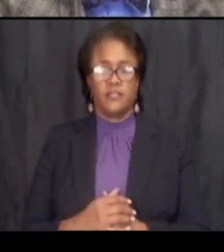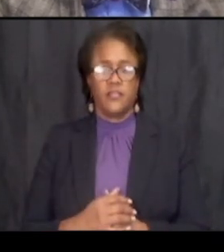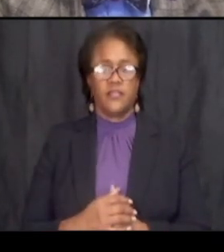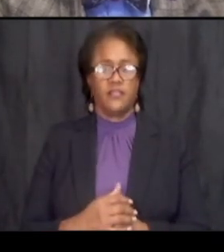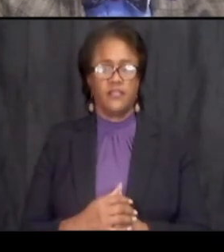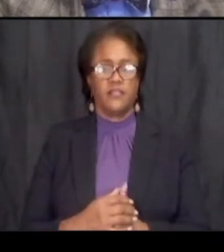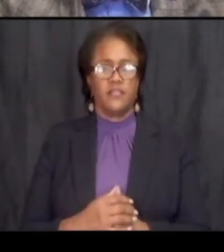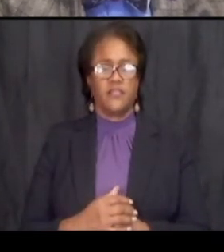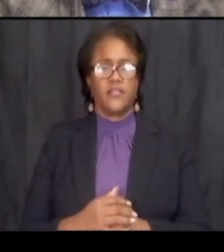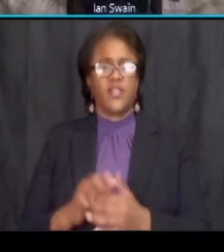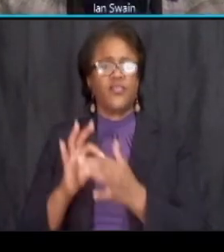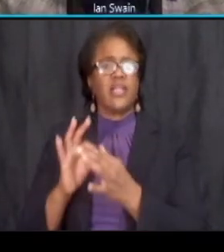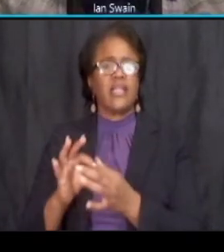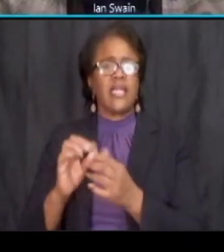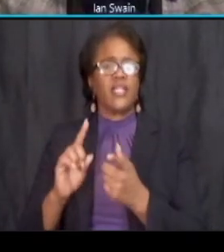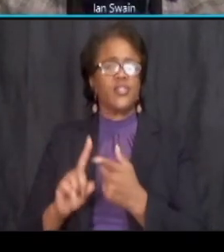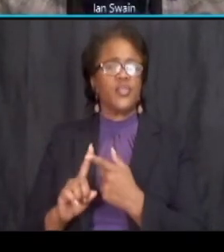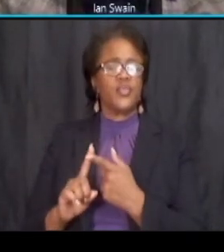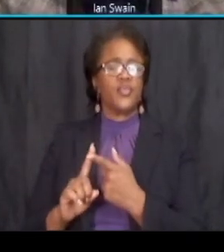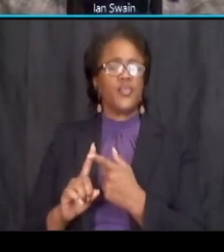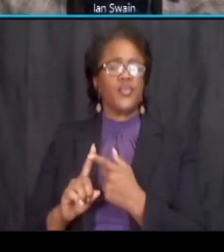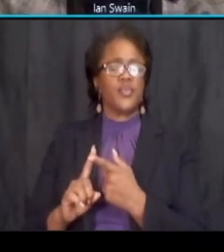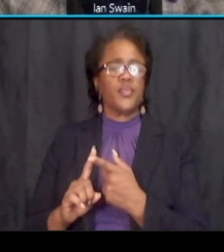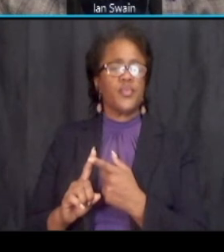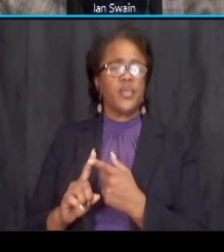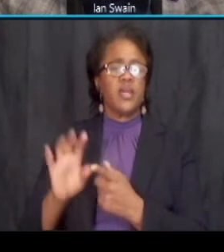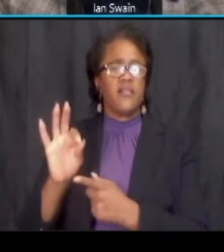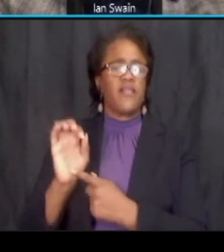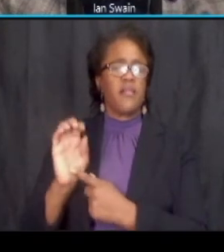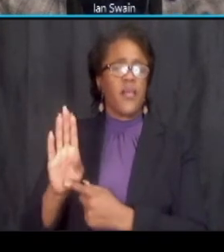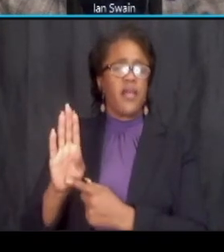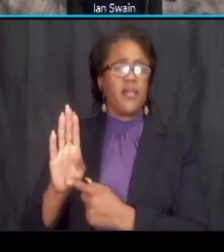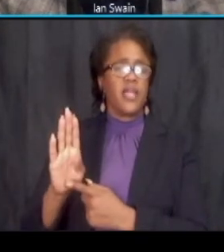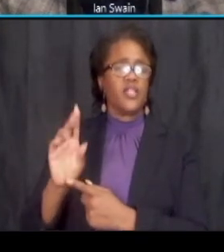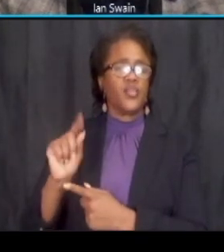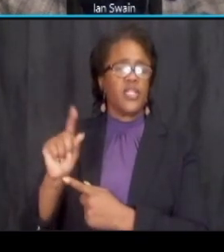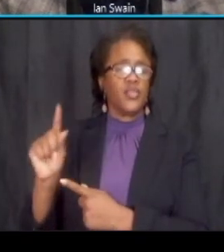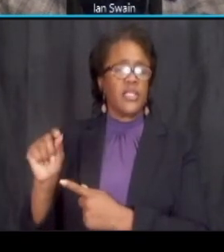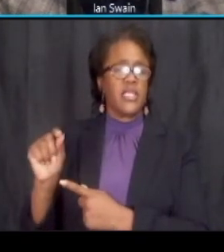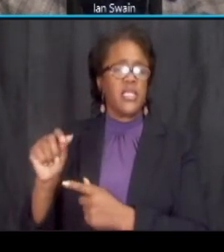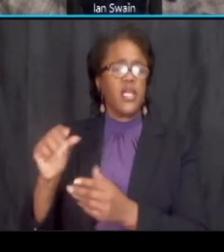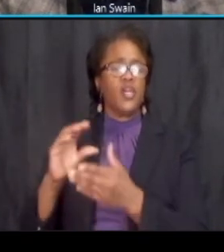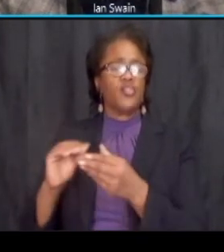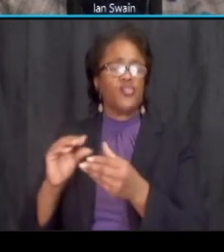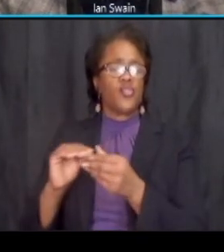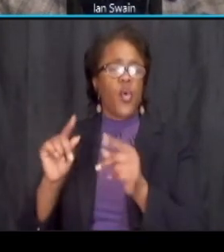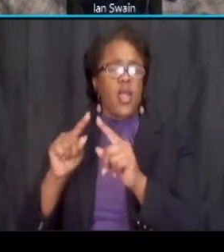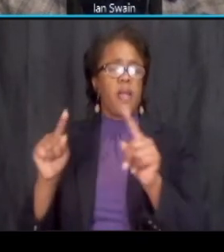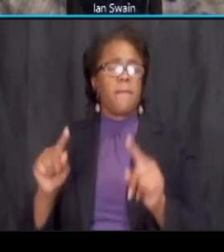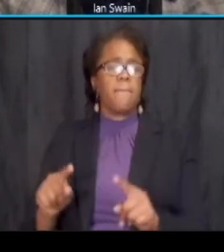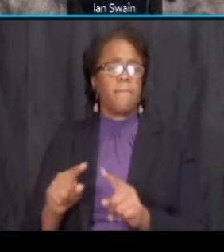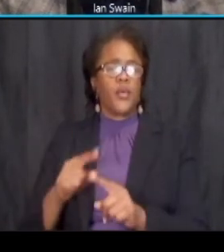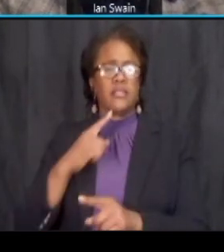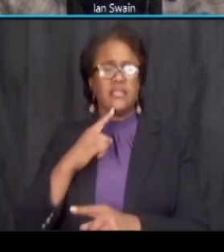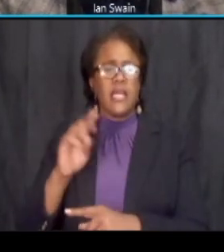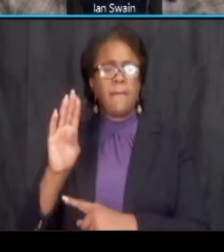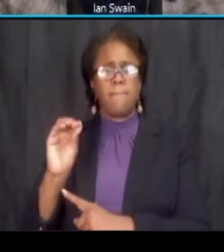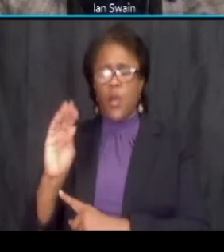related to bob outs the february 2020 storyboards show that hard bubble outs will be made at benning